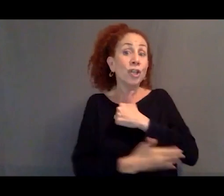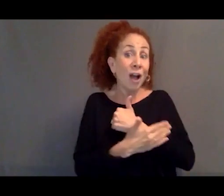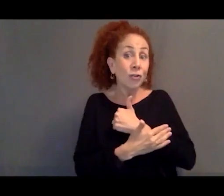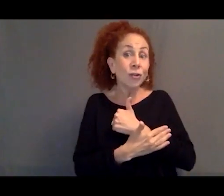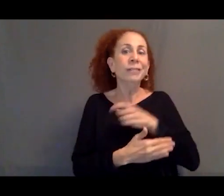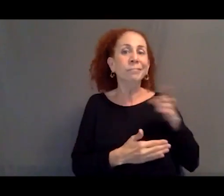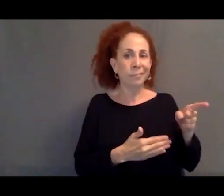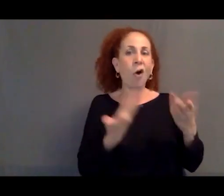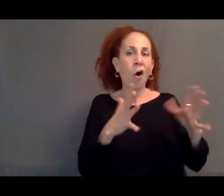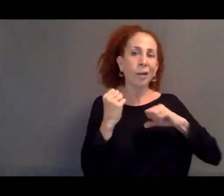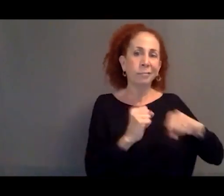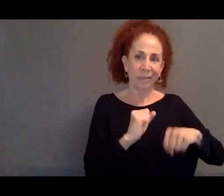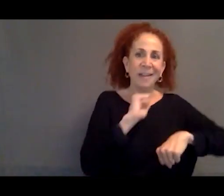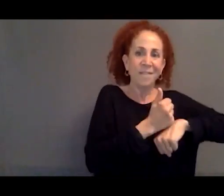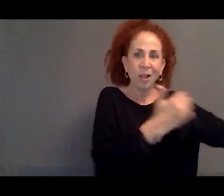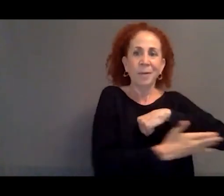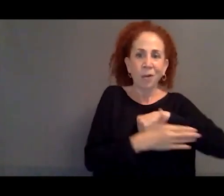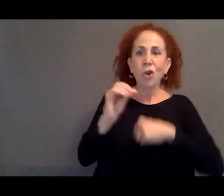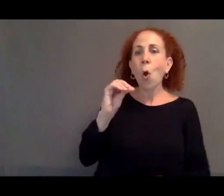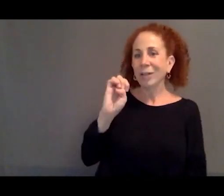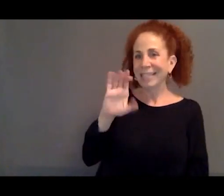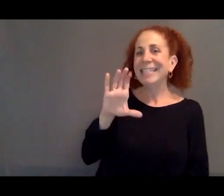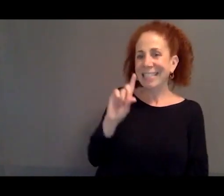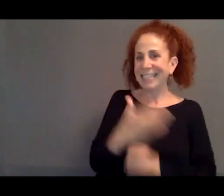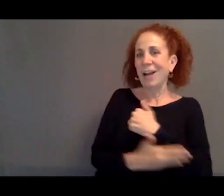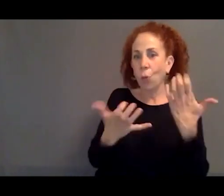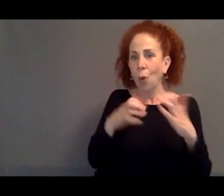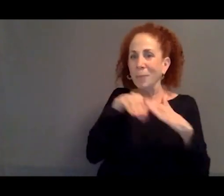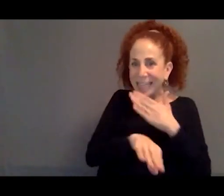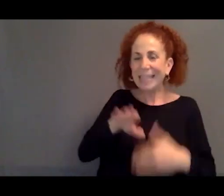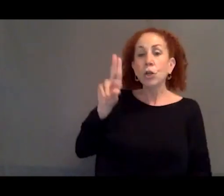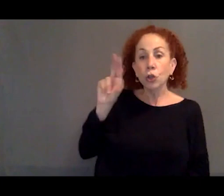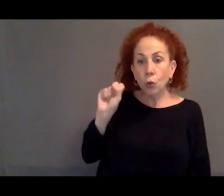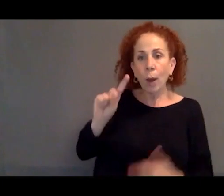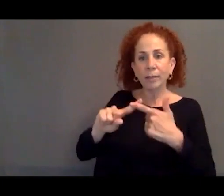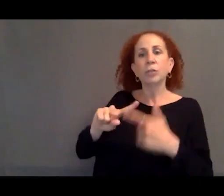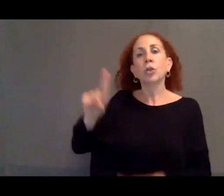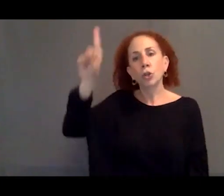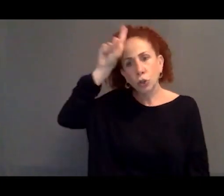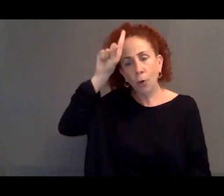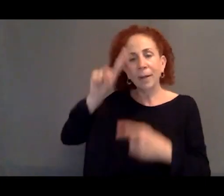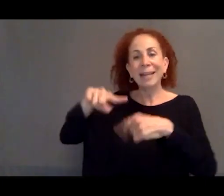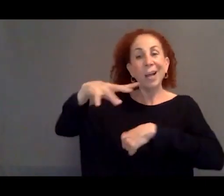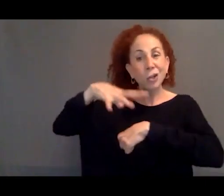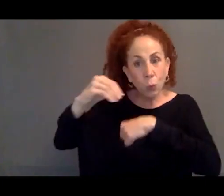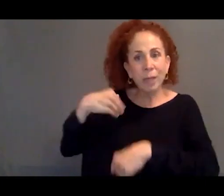world, OECD countries. We're talking about the United States or Germany or Sweden or the UK.